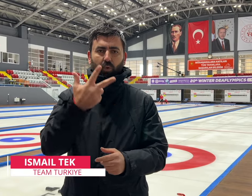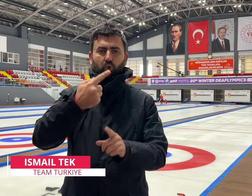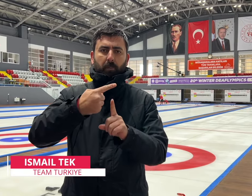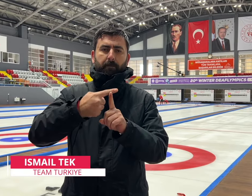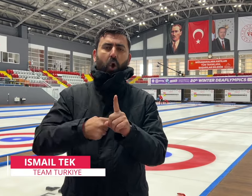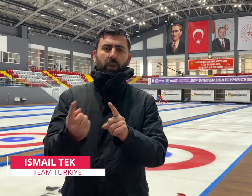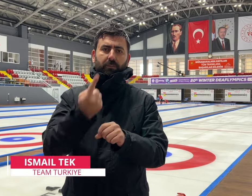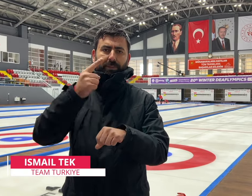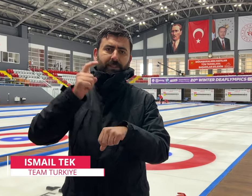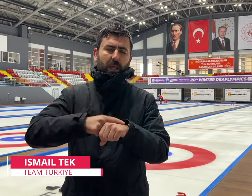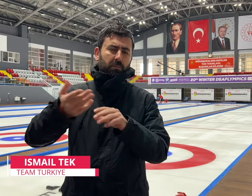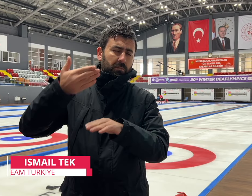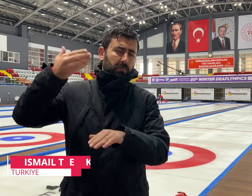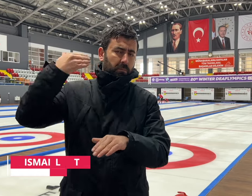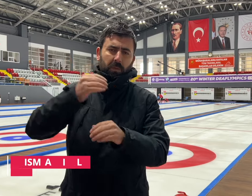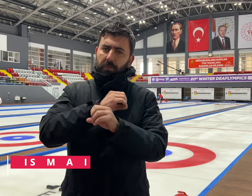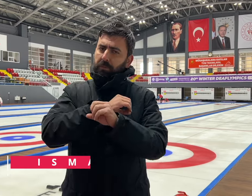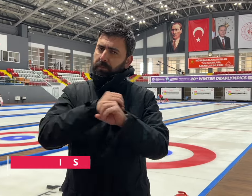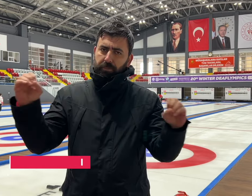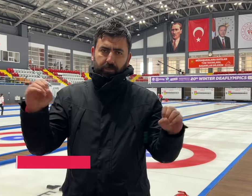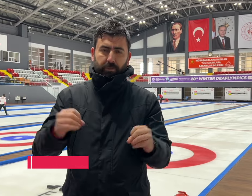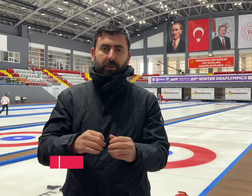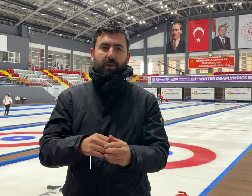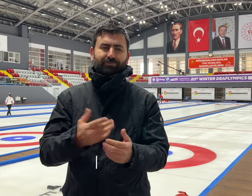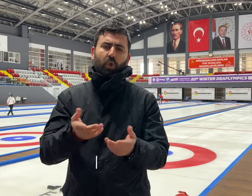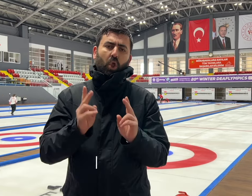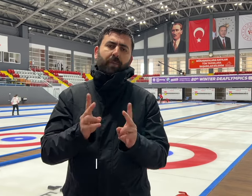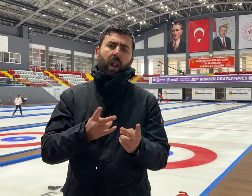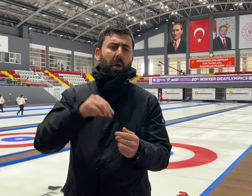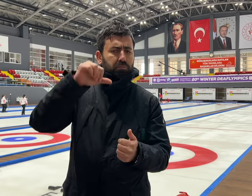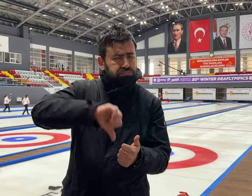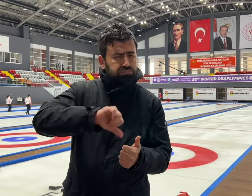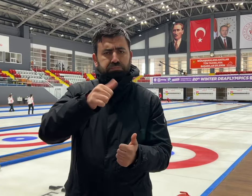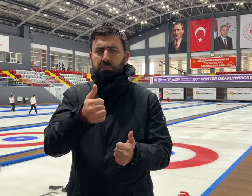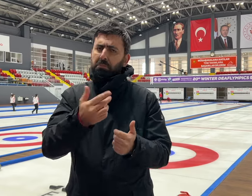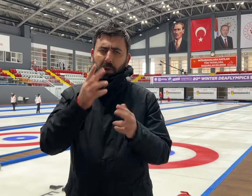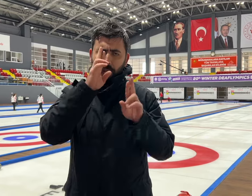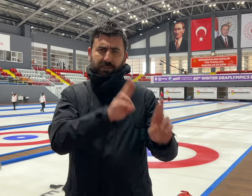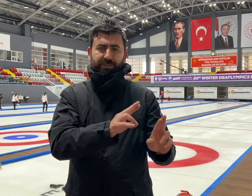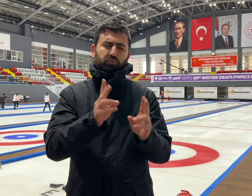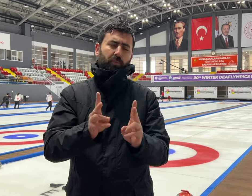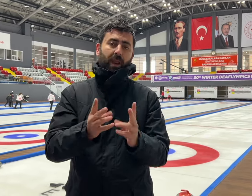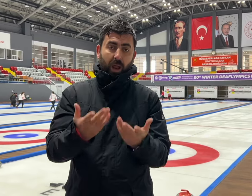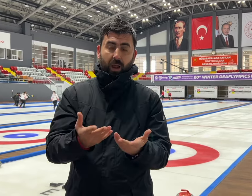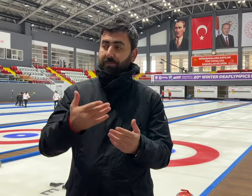for them. It doesn't matter if they win or lose. There are athletes out